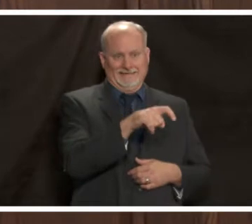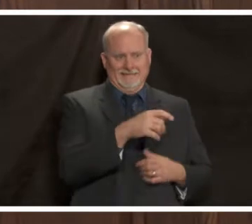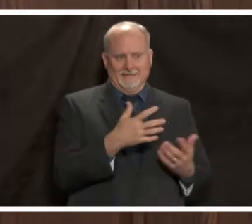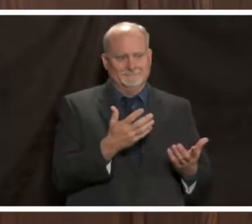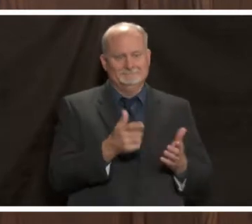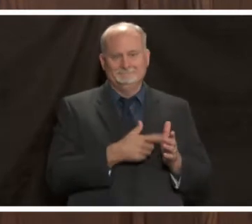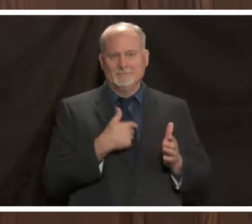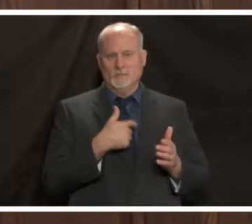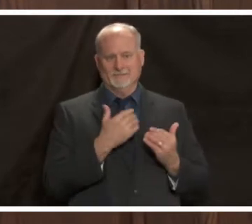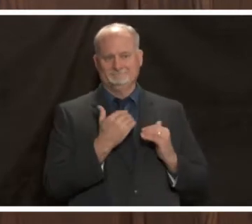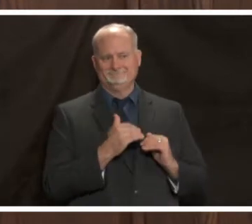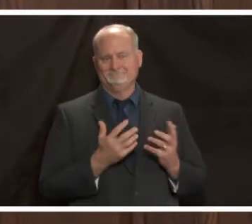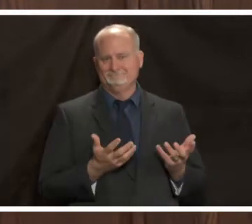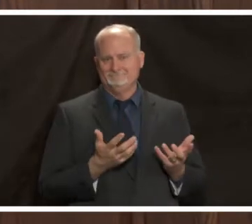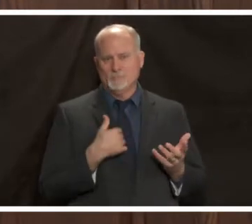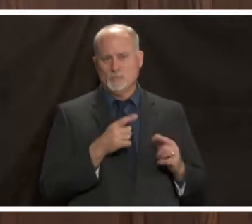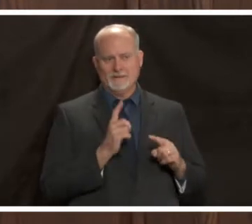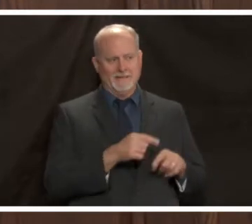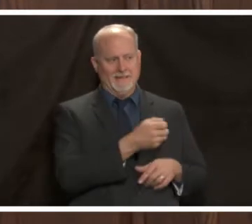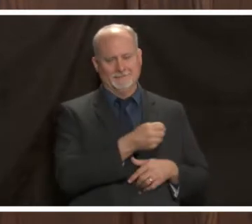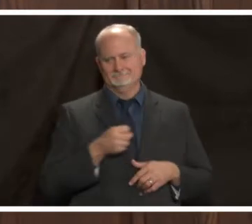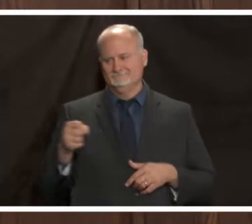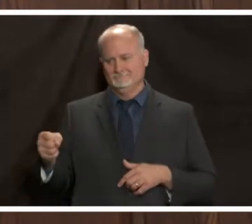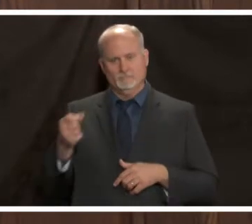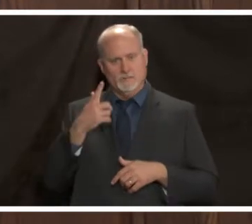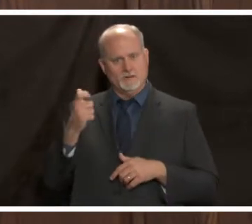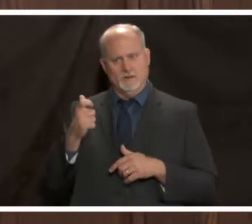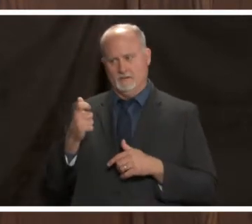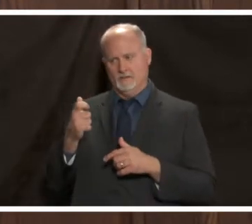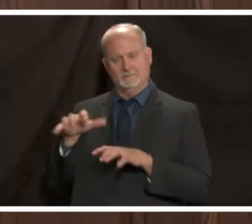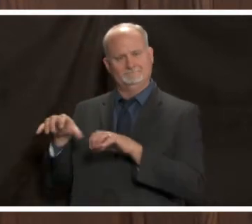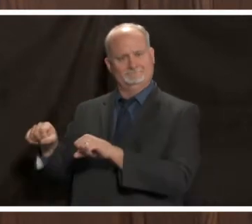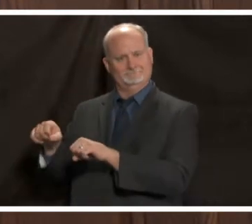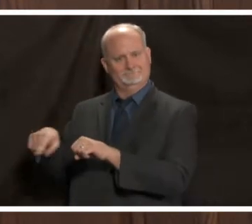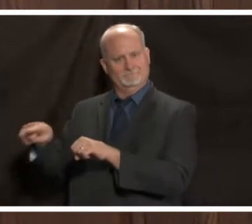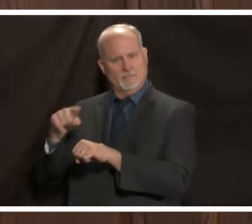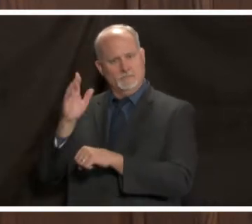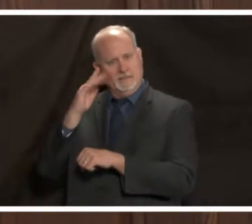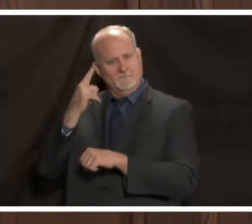if we continue down the path we're on right now with this ever increasing number of cases